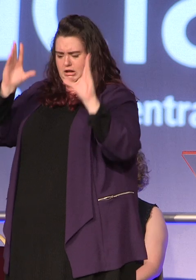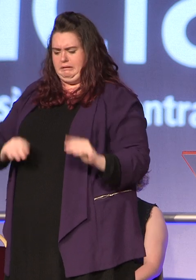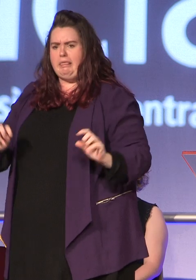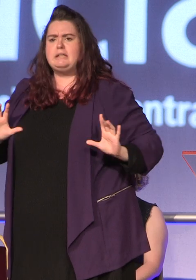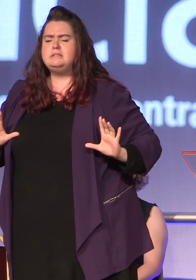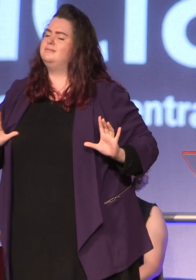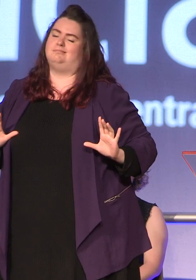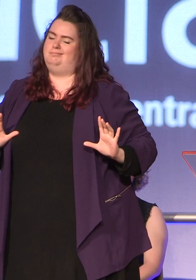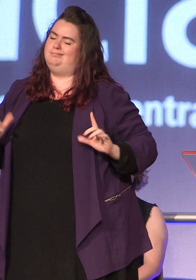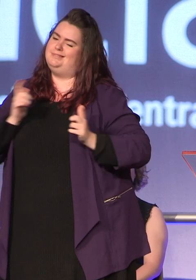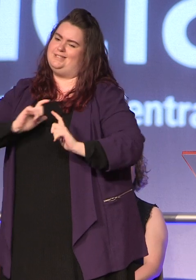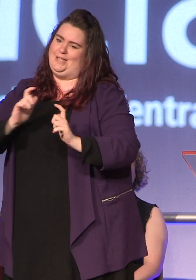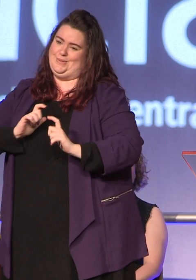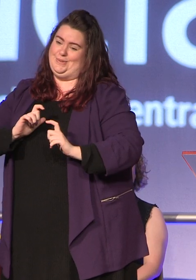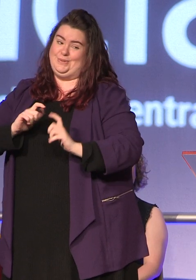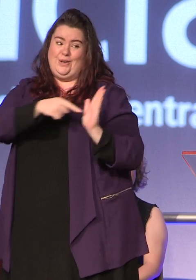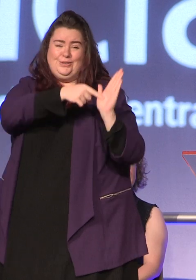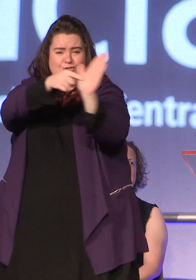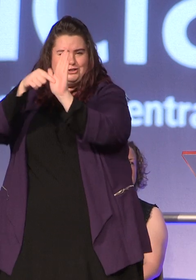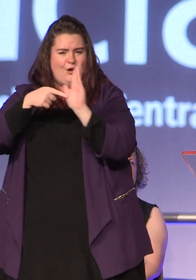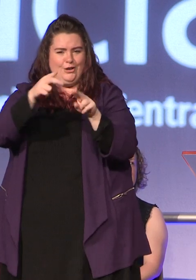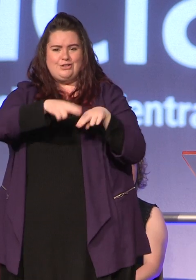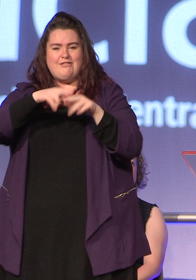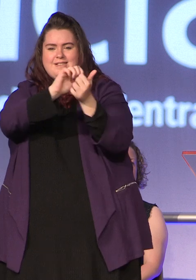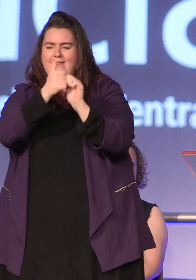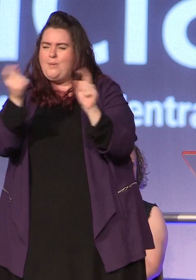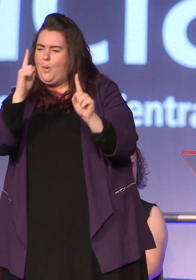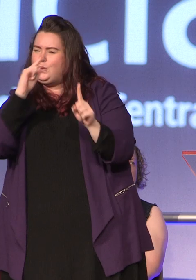you've shown everyone here exactly what you can do and that there's no stopping